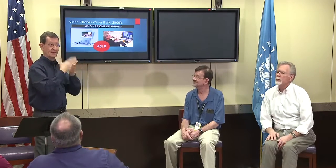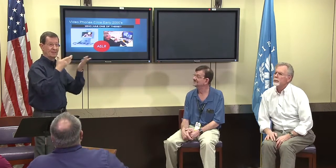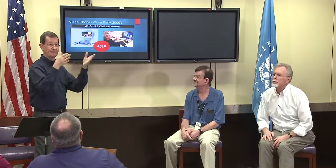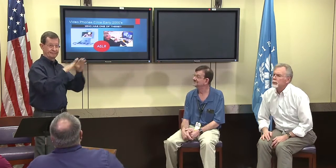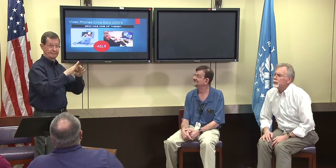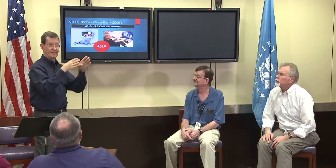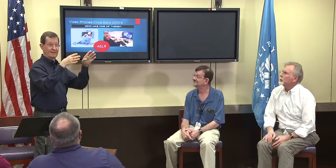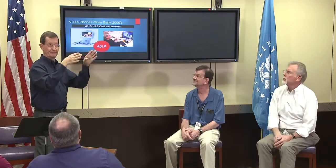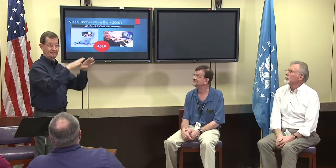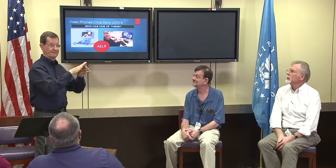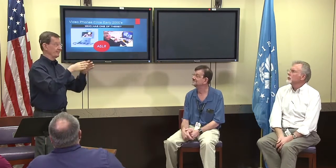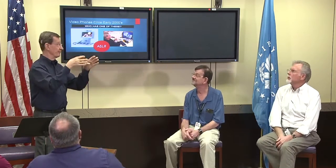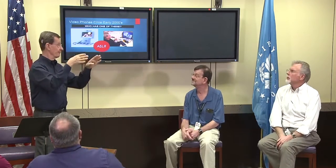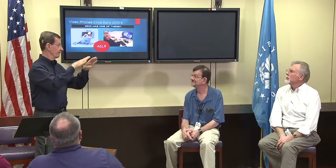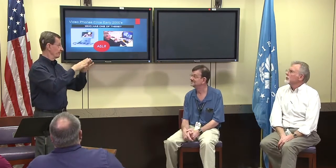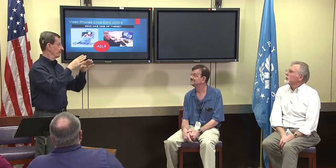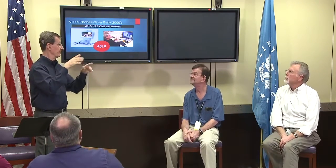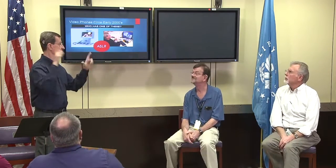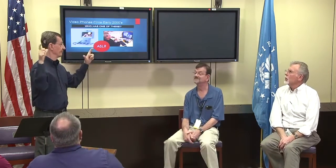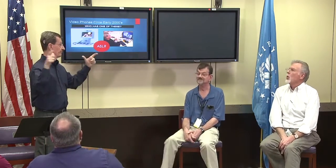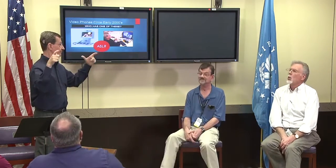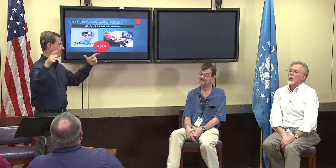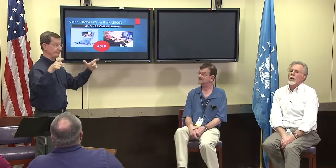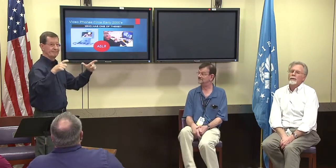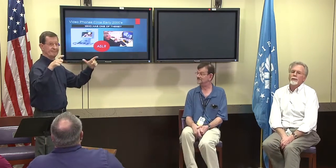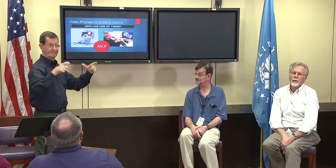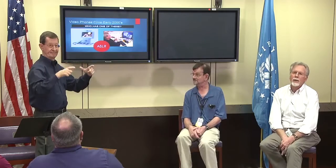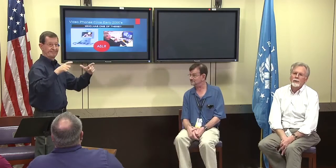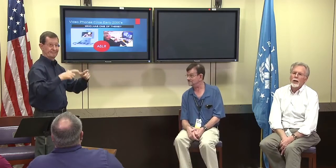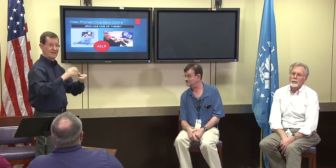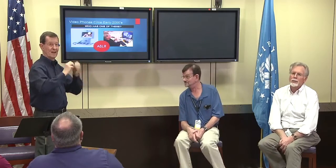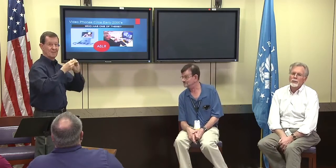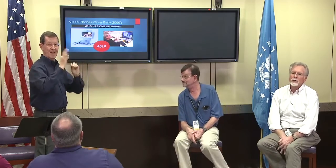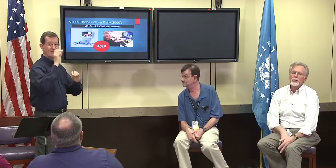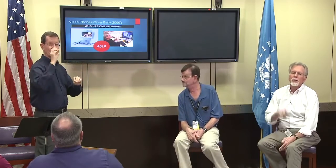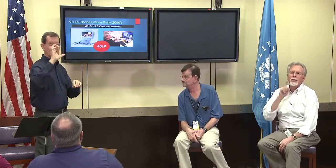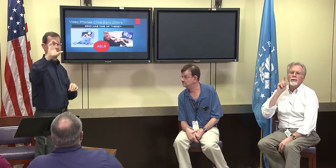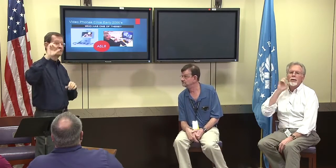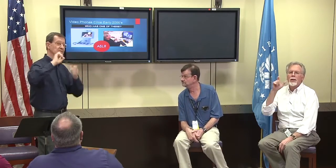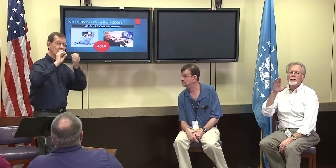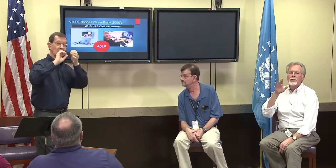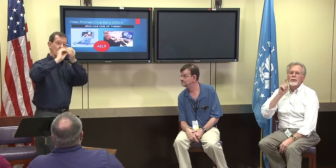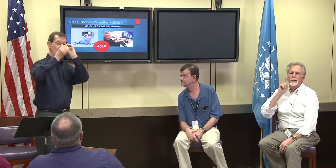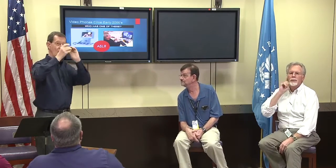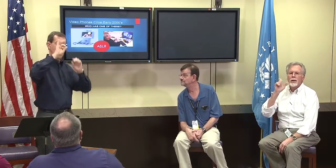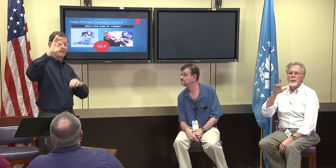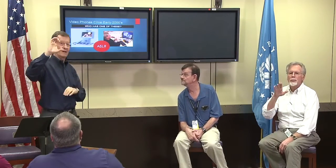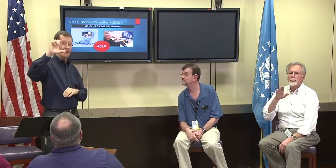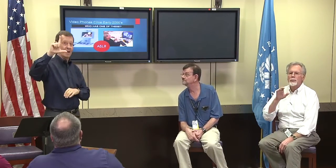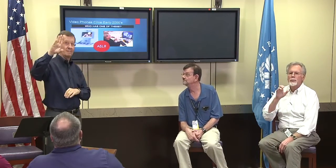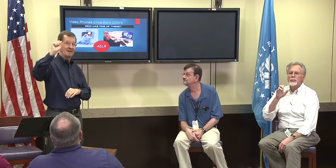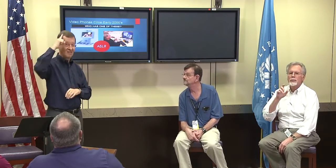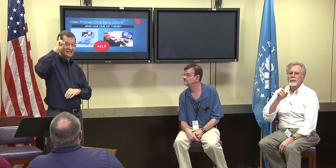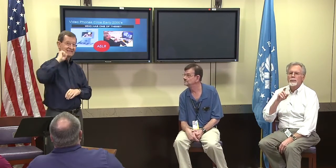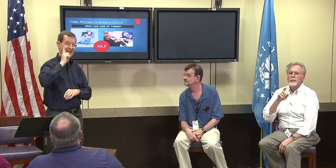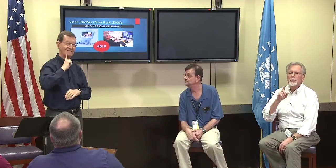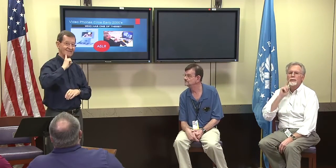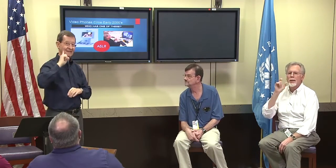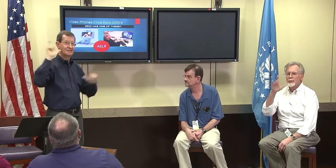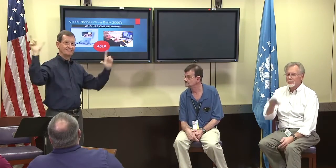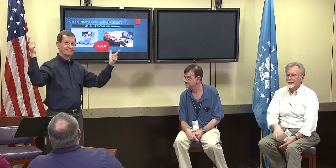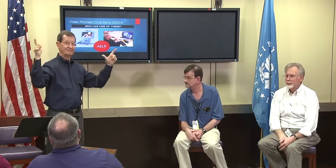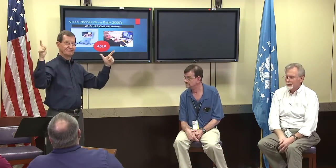Many of them are closing and let me repeat that, I guess.